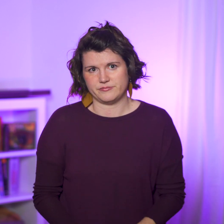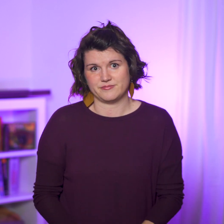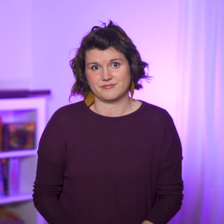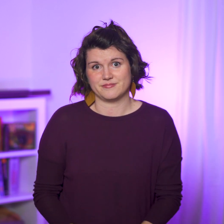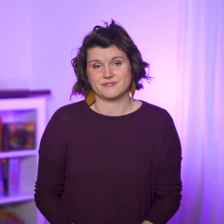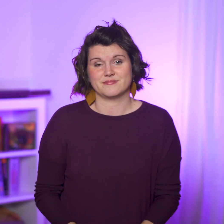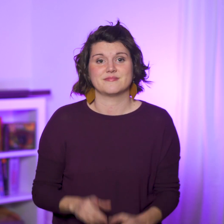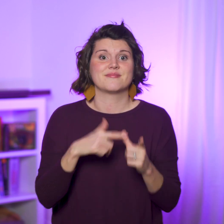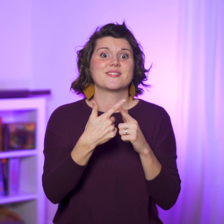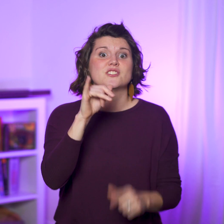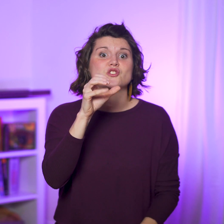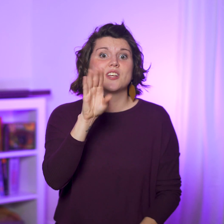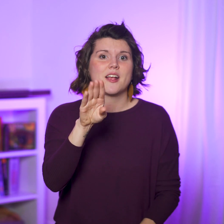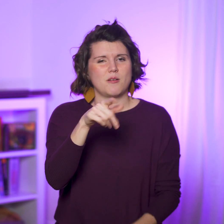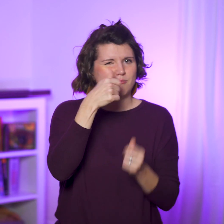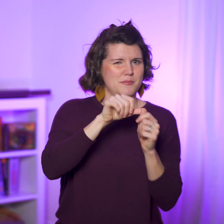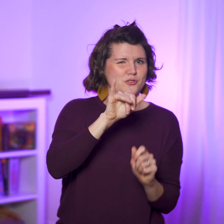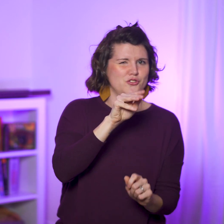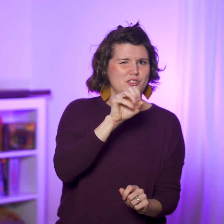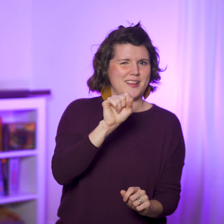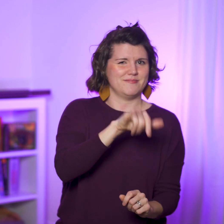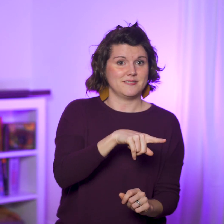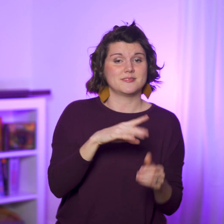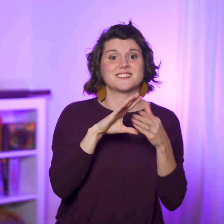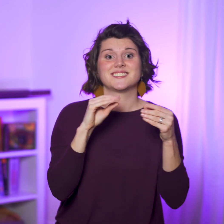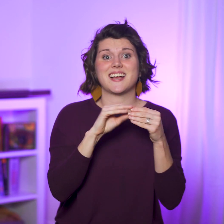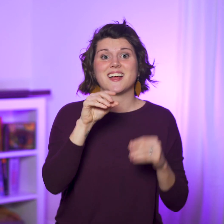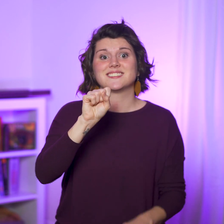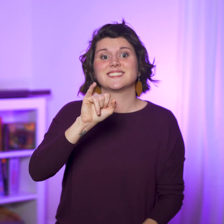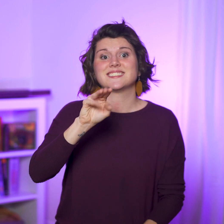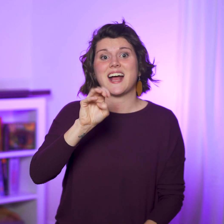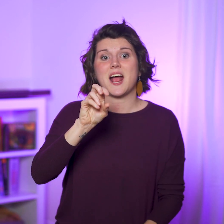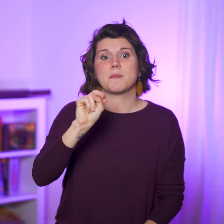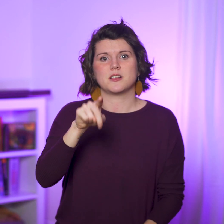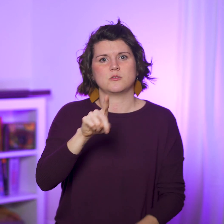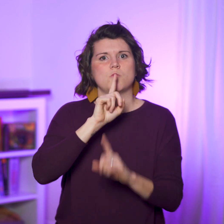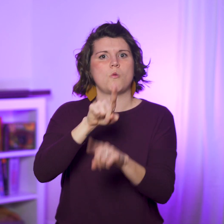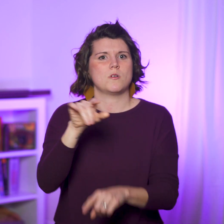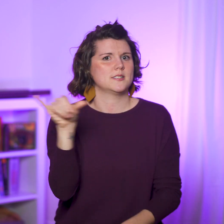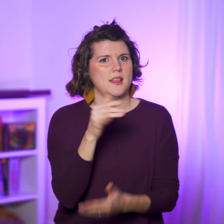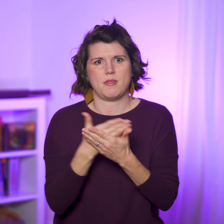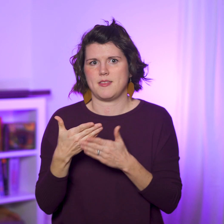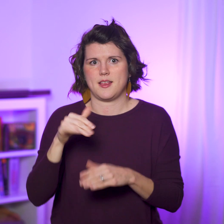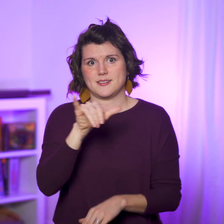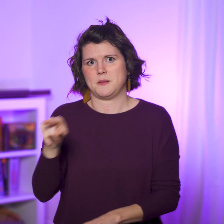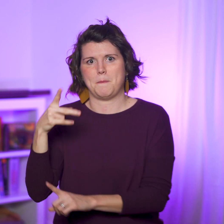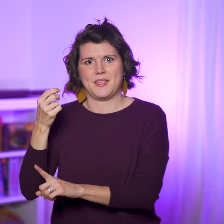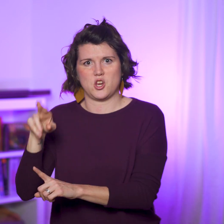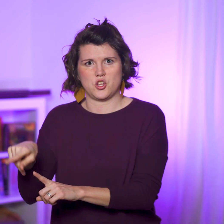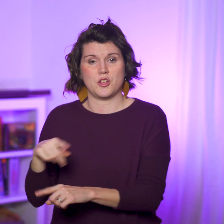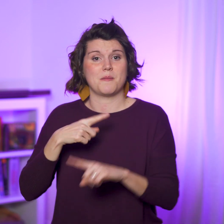Then Jacob (James) says, “Simeon reported the same thing as Peter.